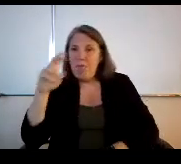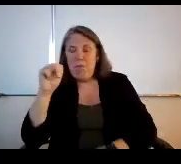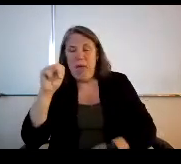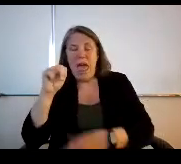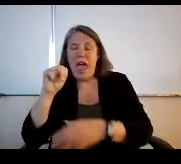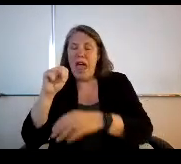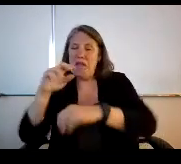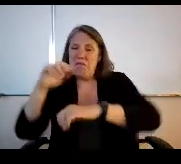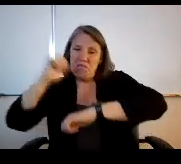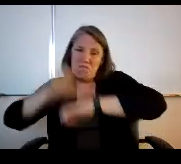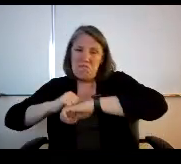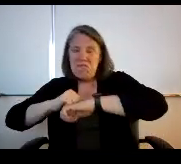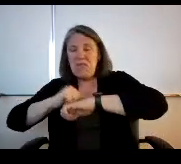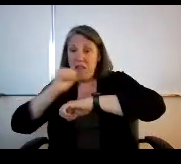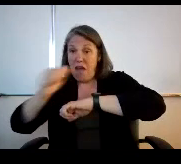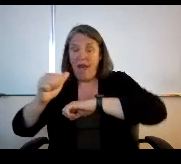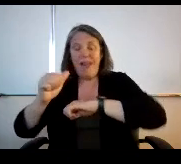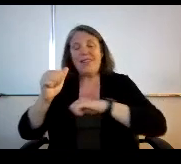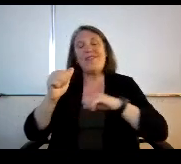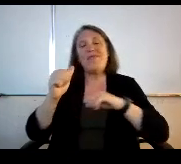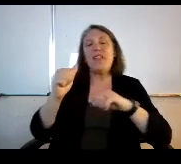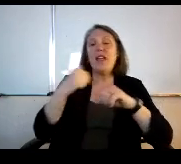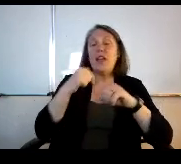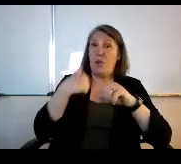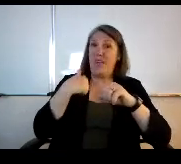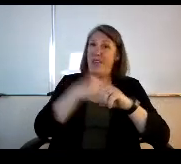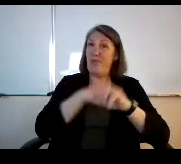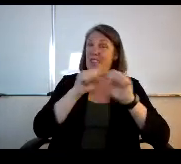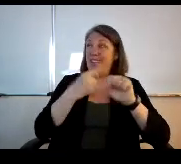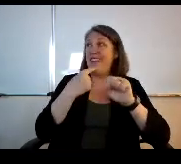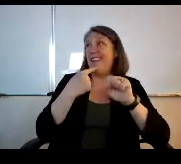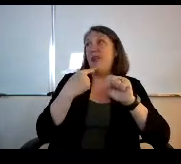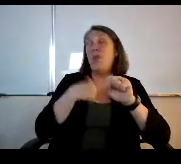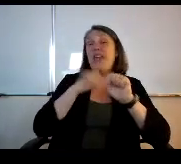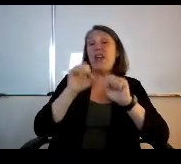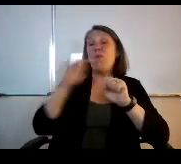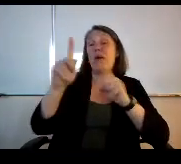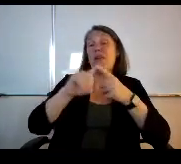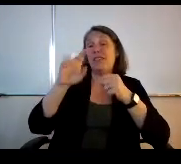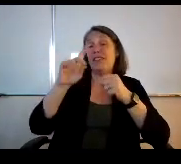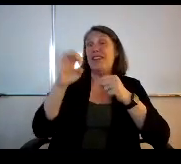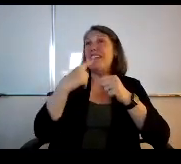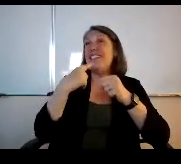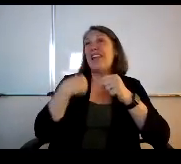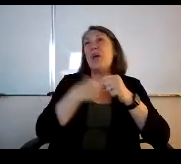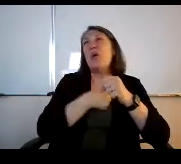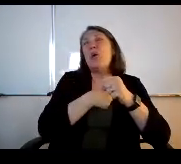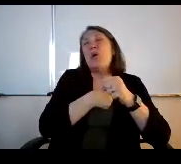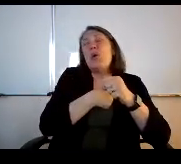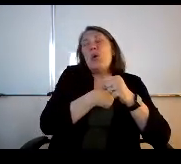And say, you know what we said. We needed $500,000 for this program. Turns out we needed 420.